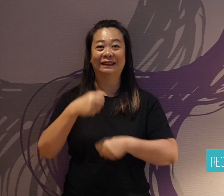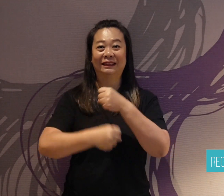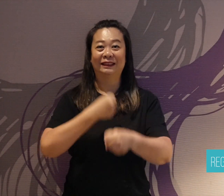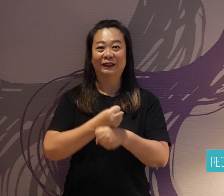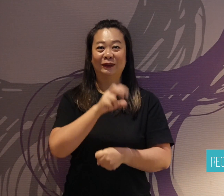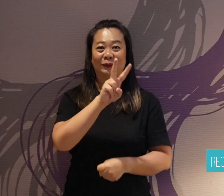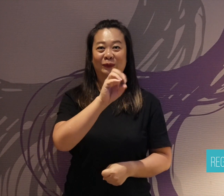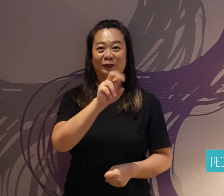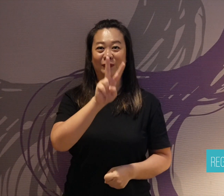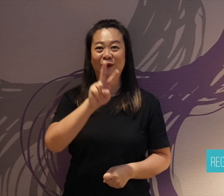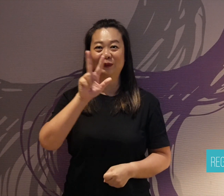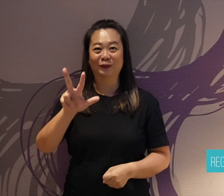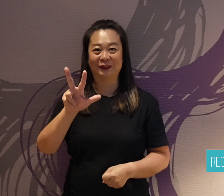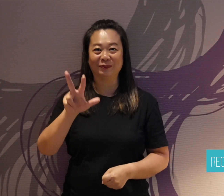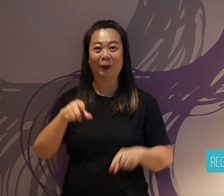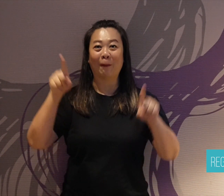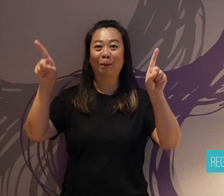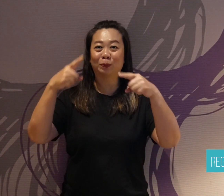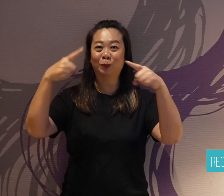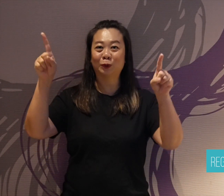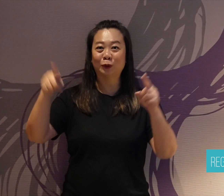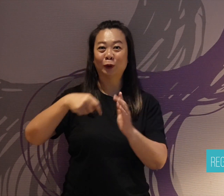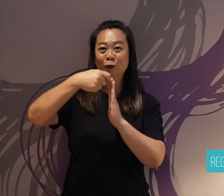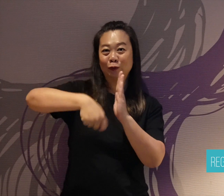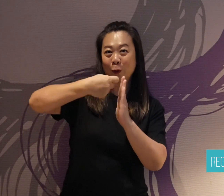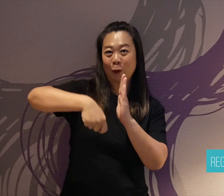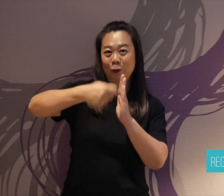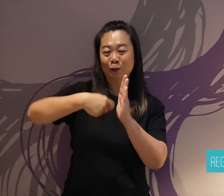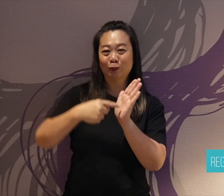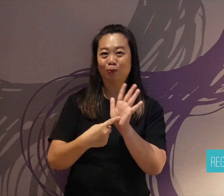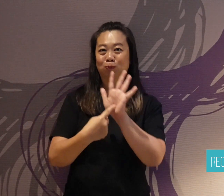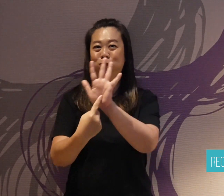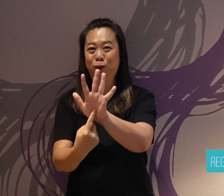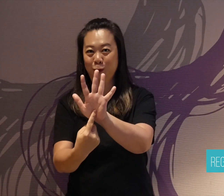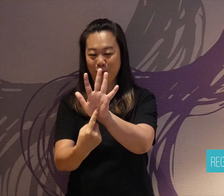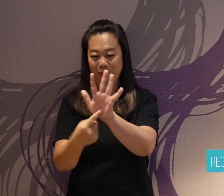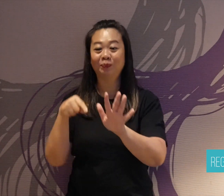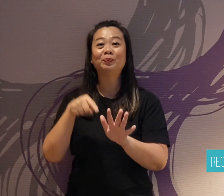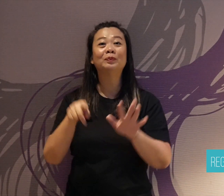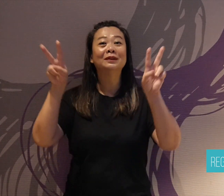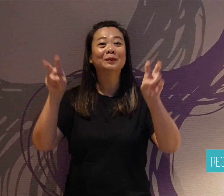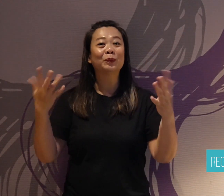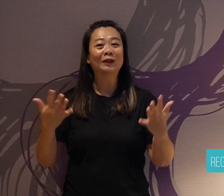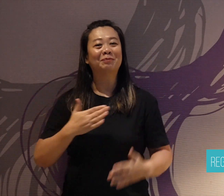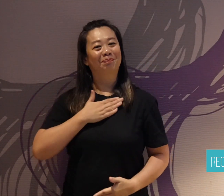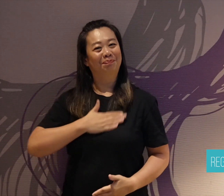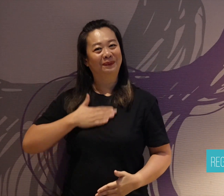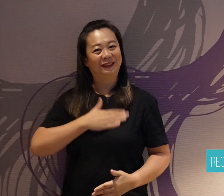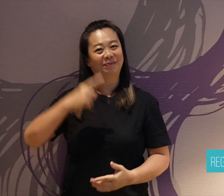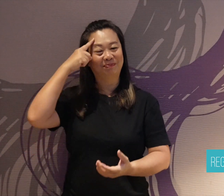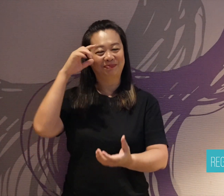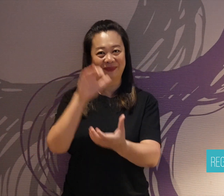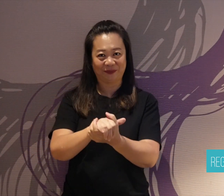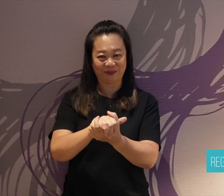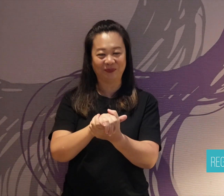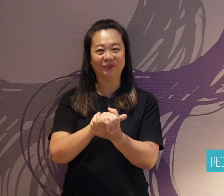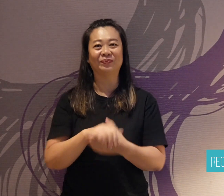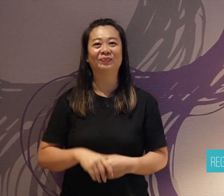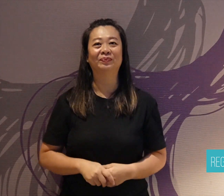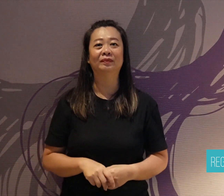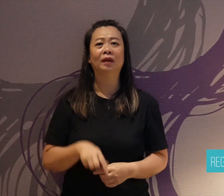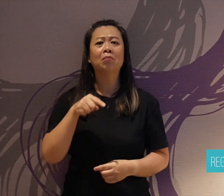"Please Believe" was released to show diverse disabled people.